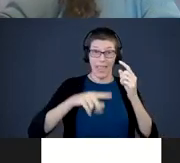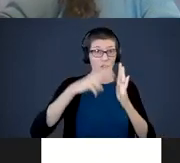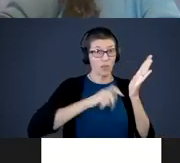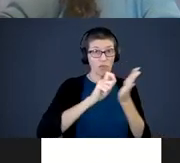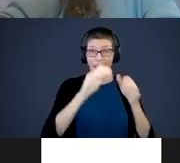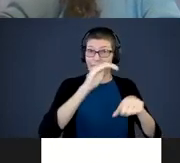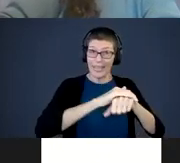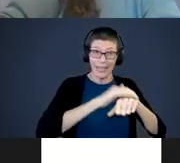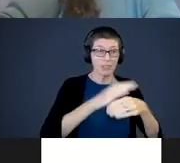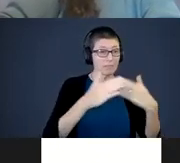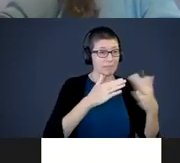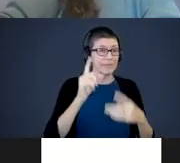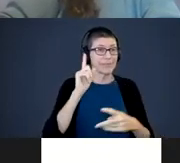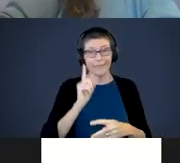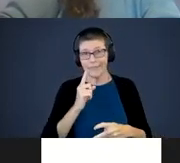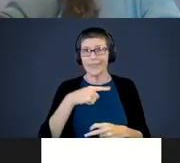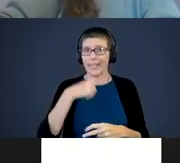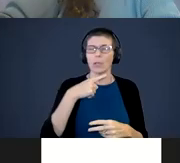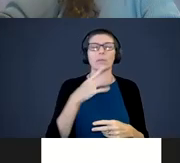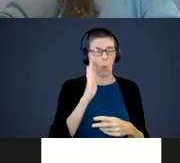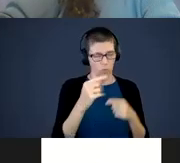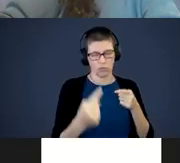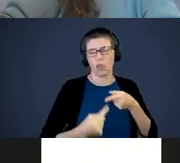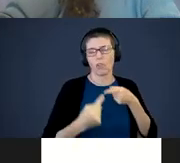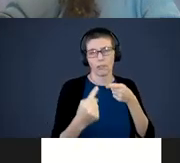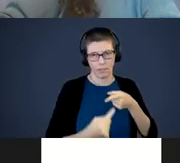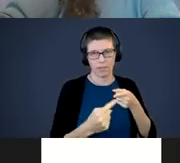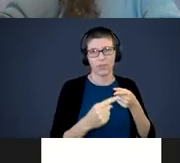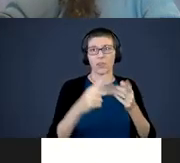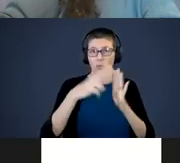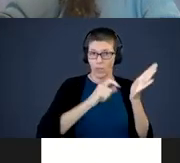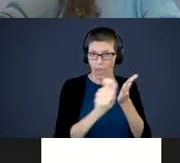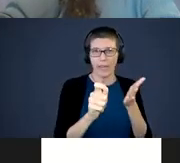are deaf of hearing, you are going to struggle. Reading and writing is an essential skill